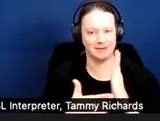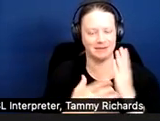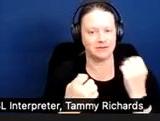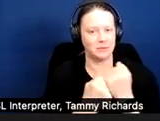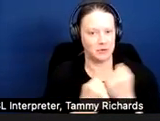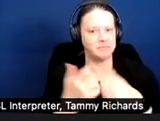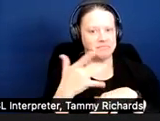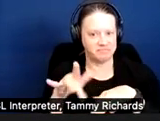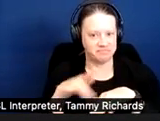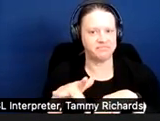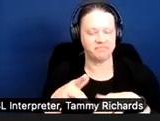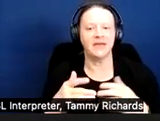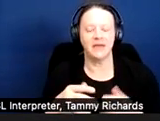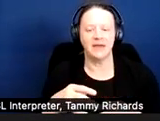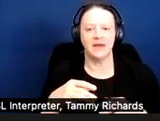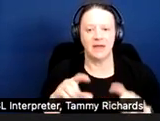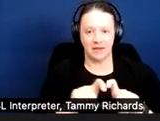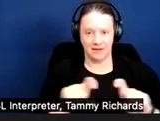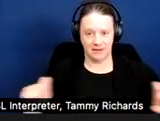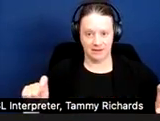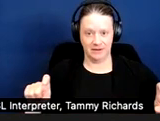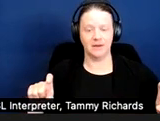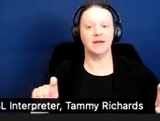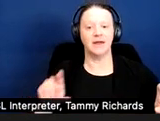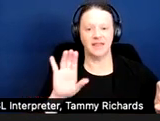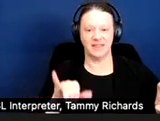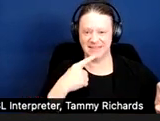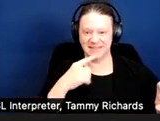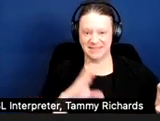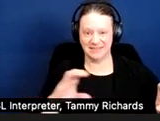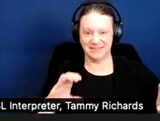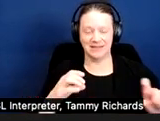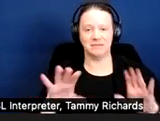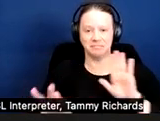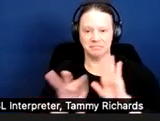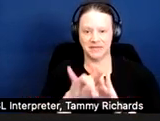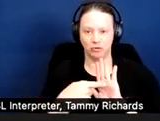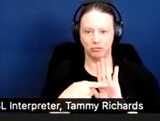Select "show captions" in the Zoom meeting control bar to enable the captions.